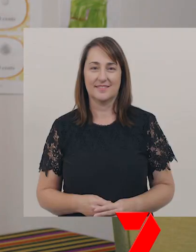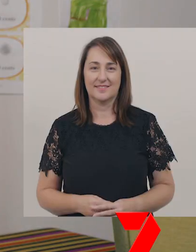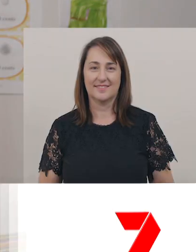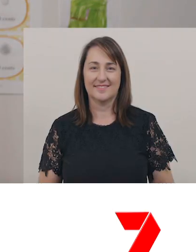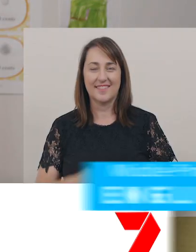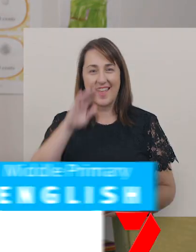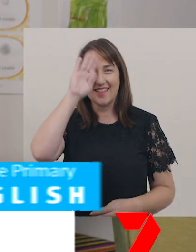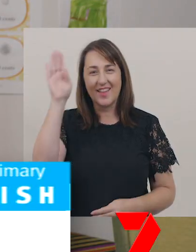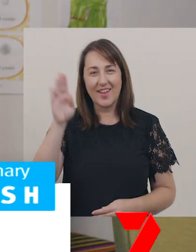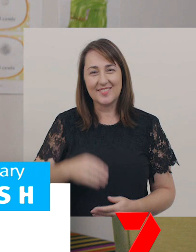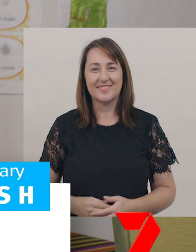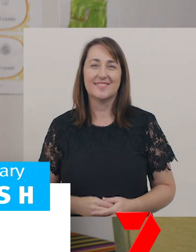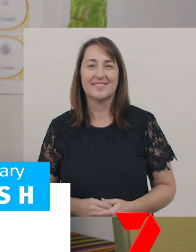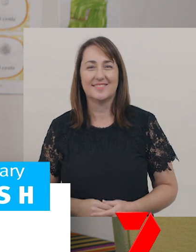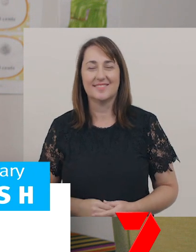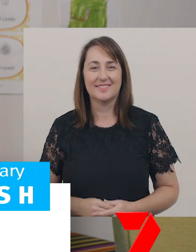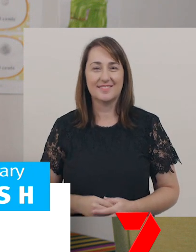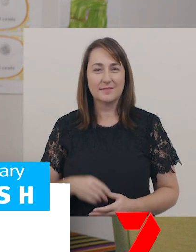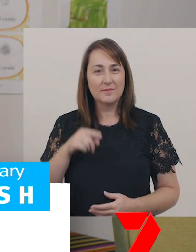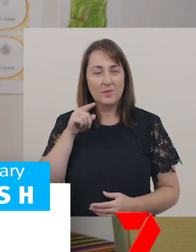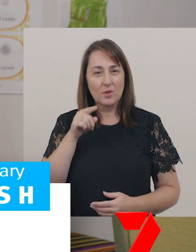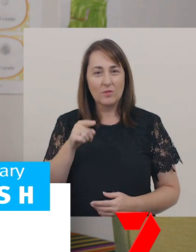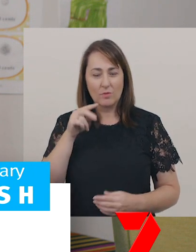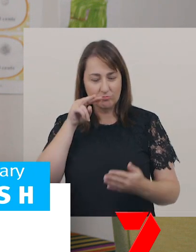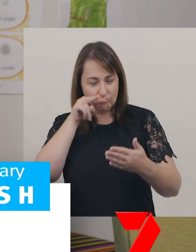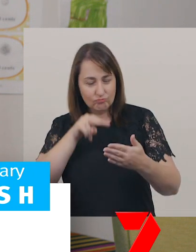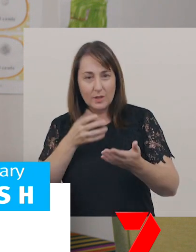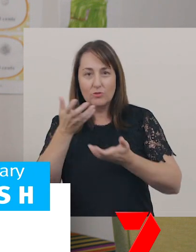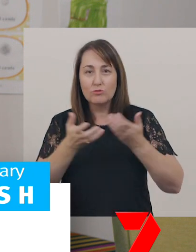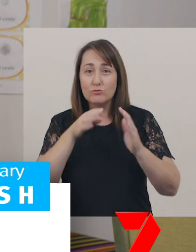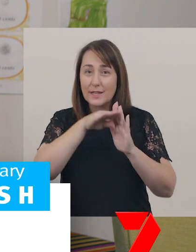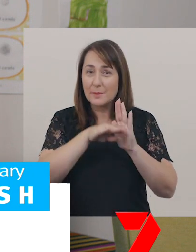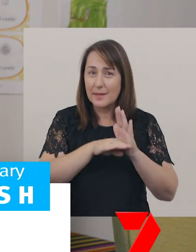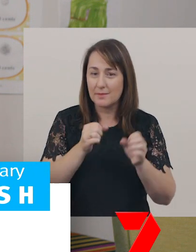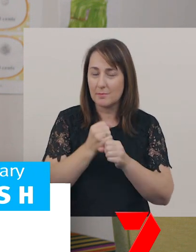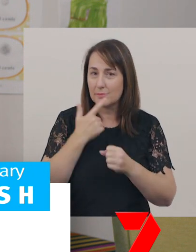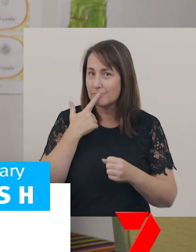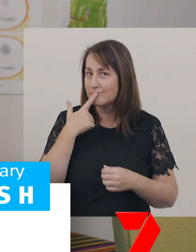Hello. Have you ever followed a recipe, to make something delicious?